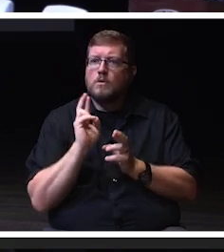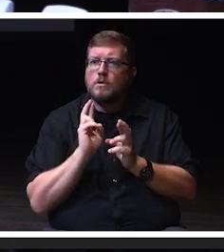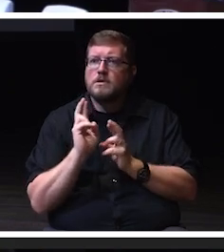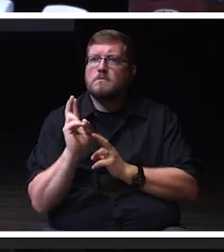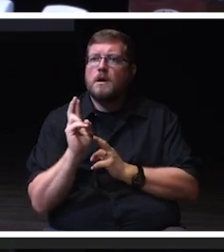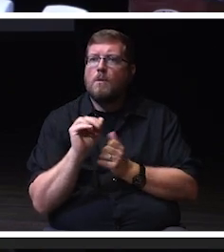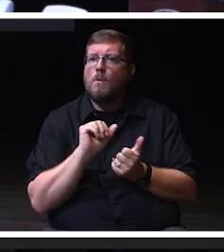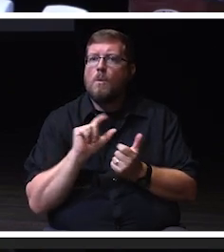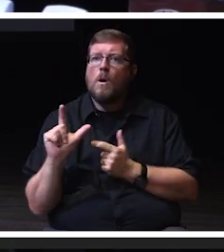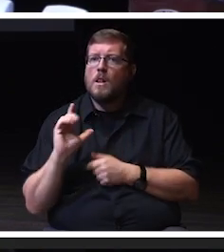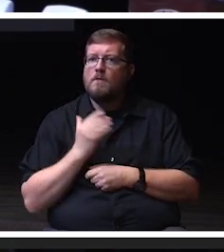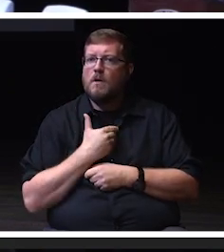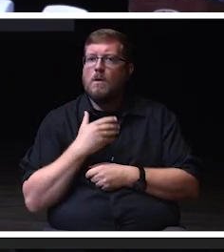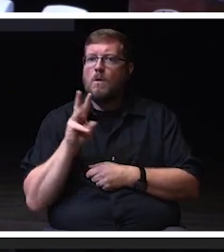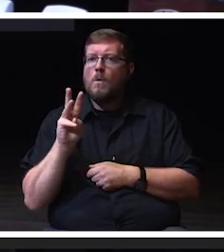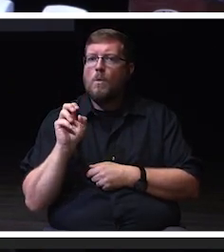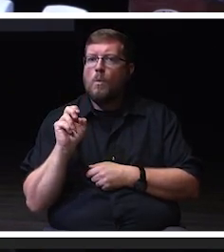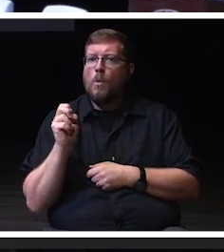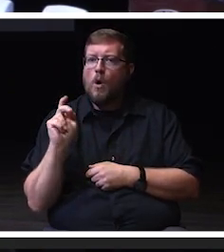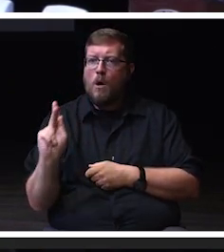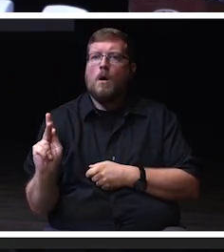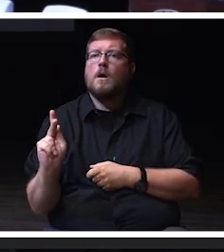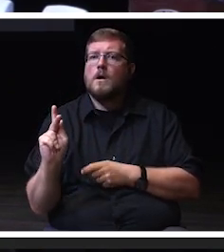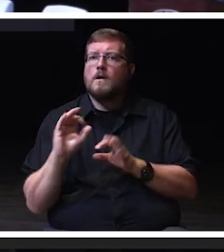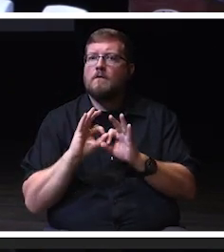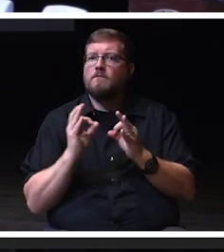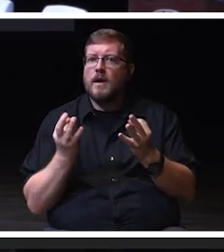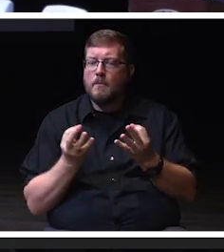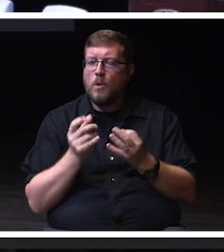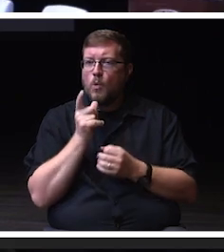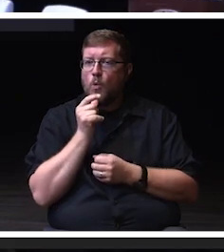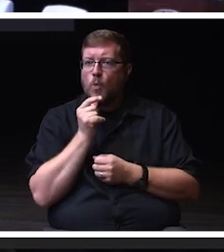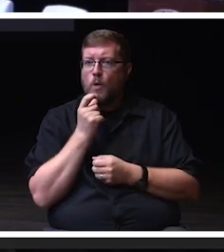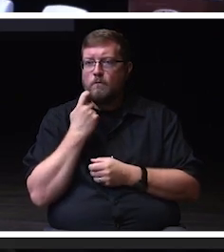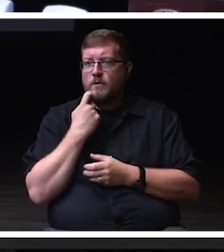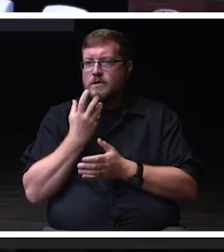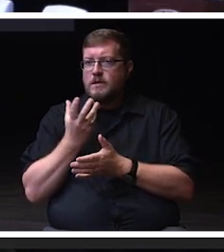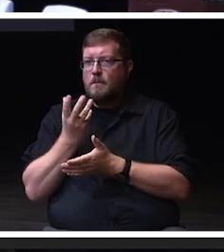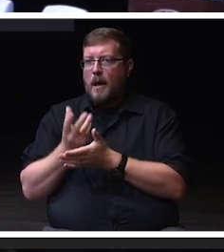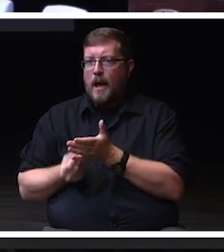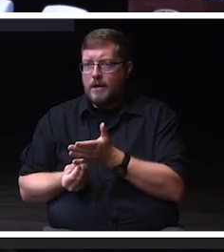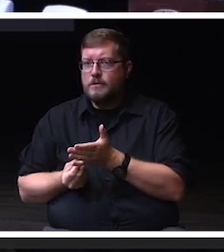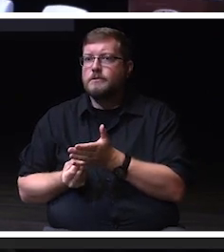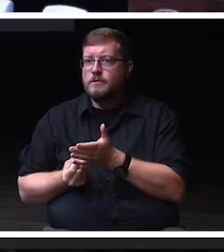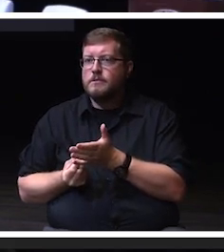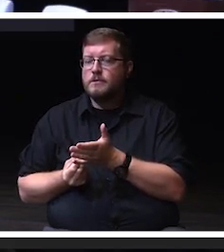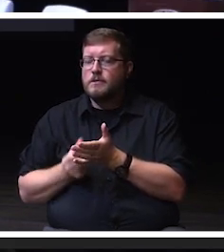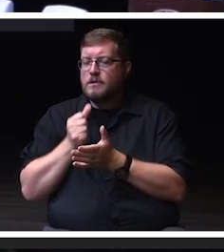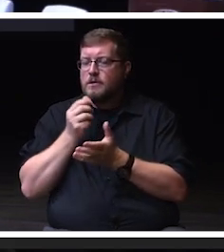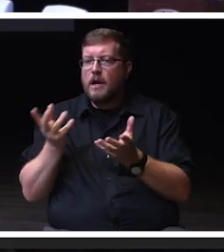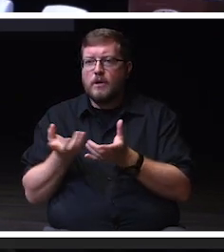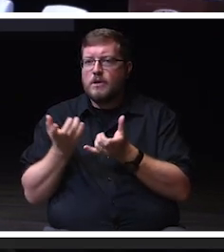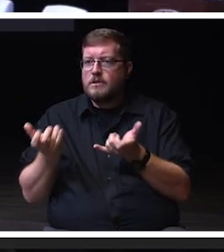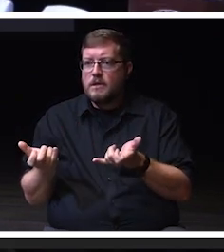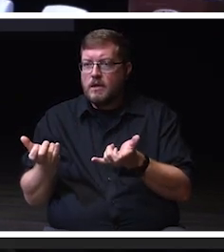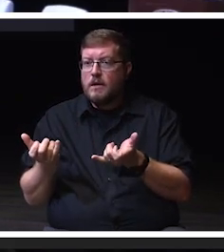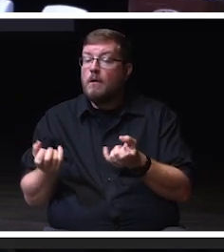family, who have passed away since we last gathered. Their memories,